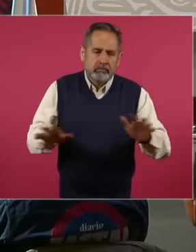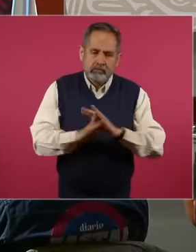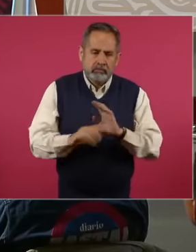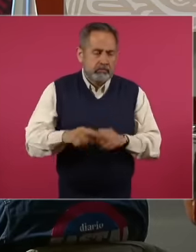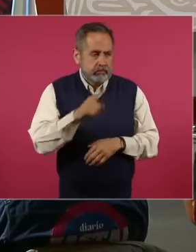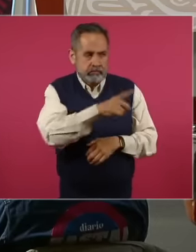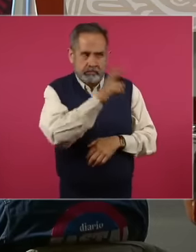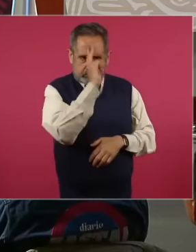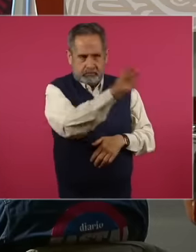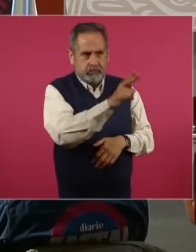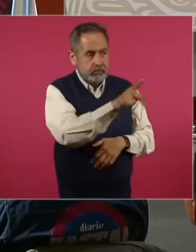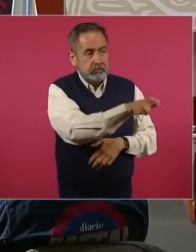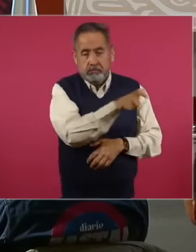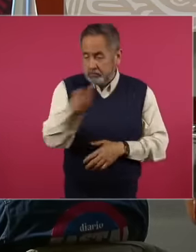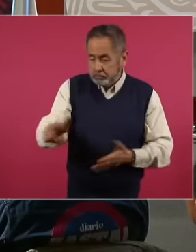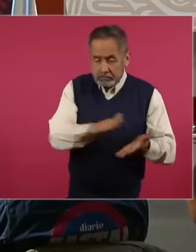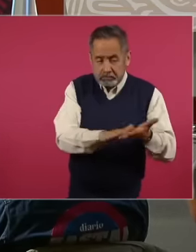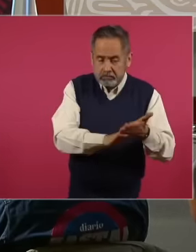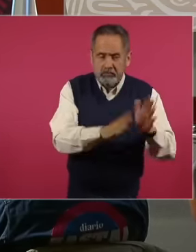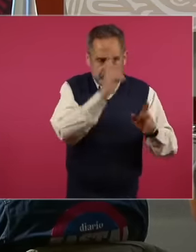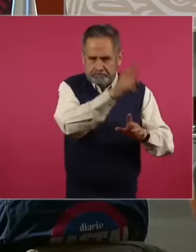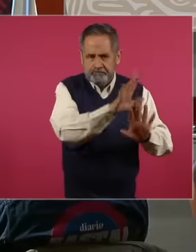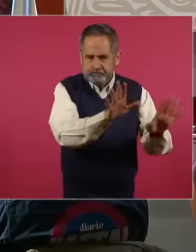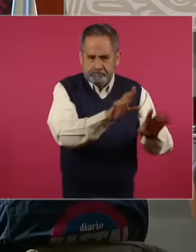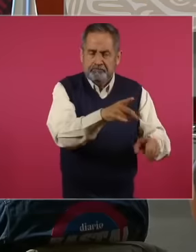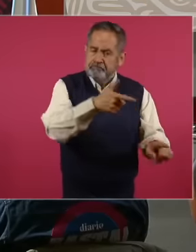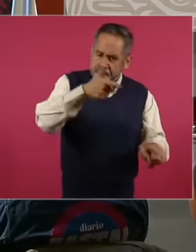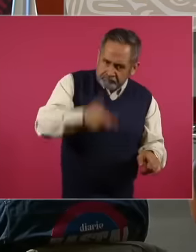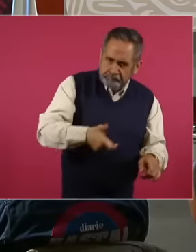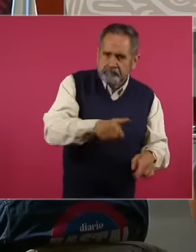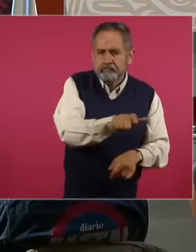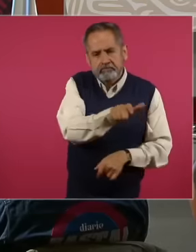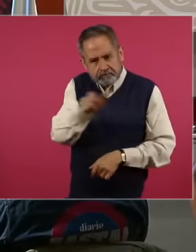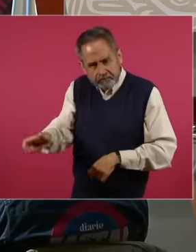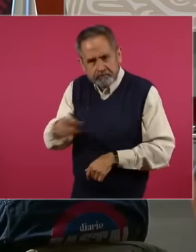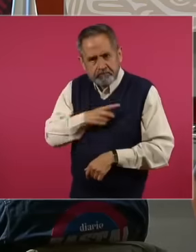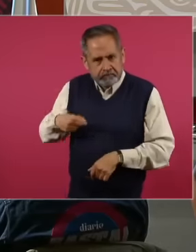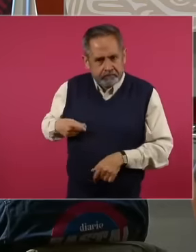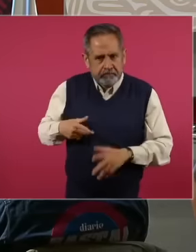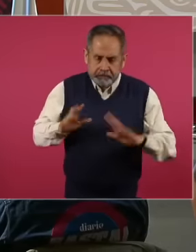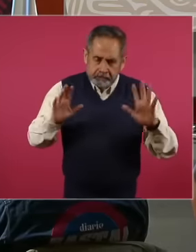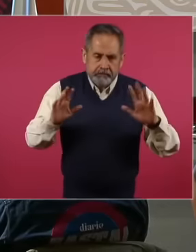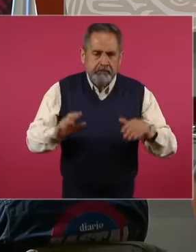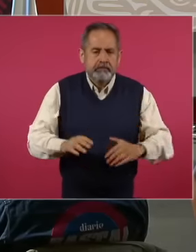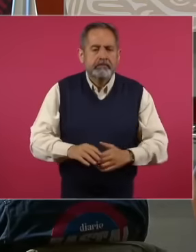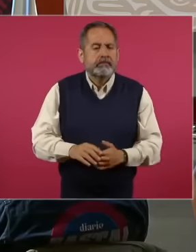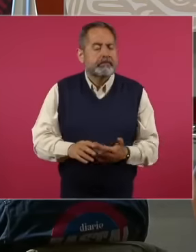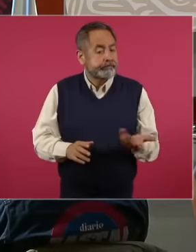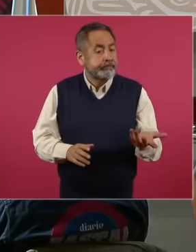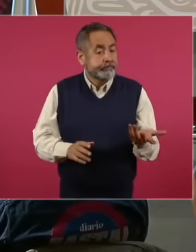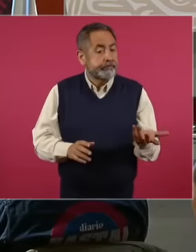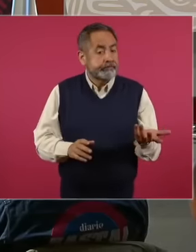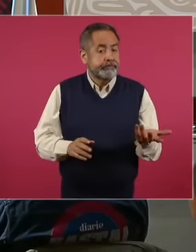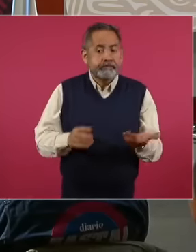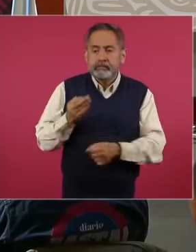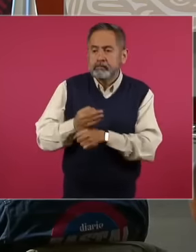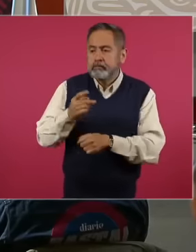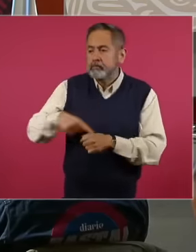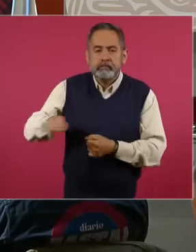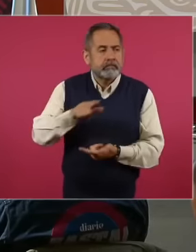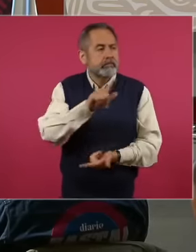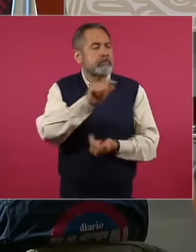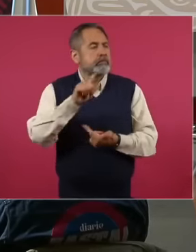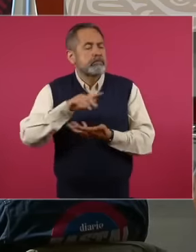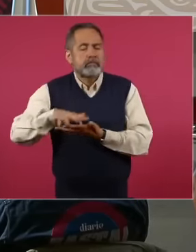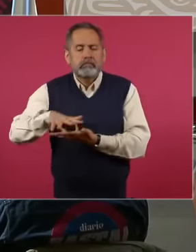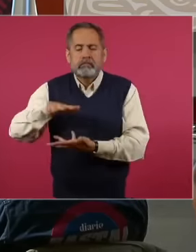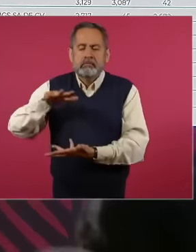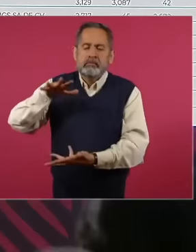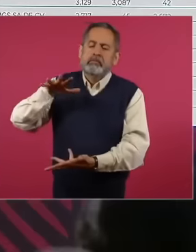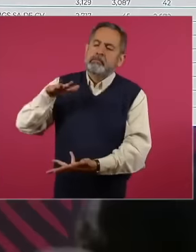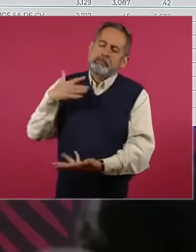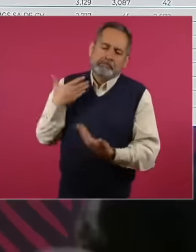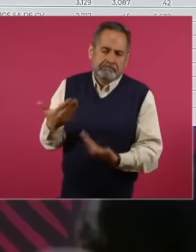remission of taxes, what has it allowed us? Well, the collection has increased like